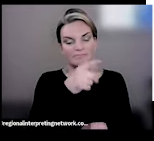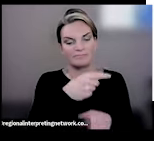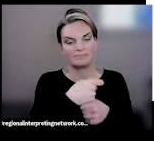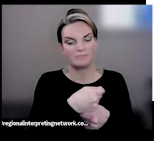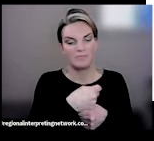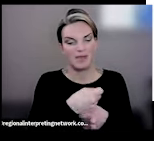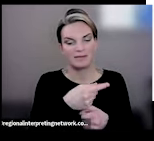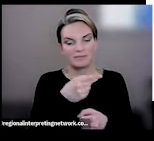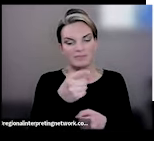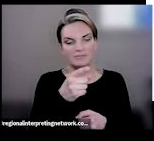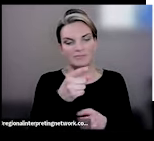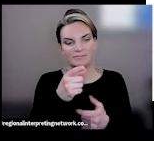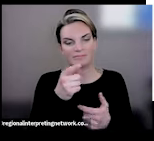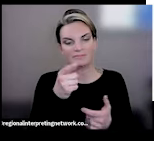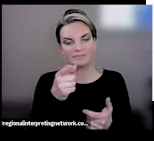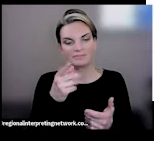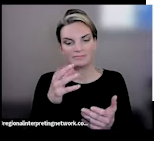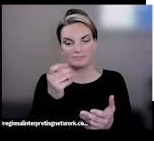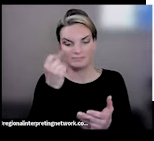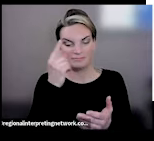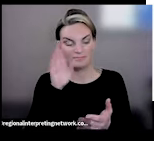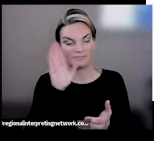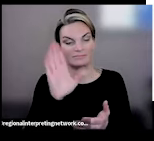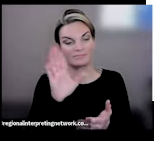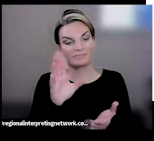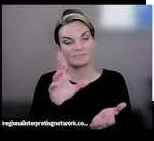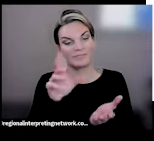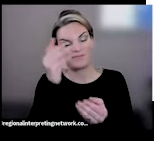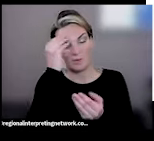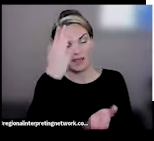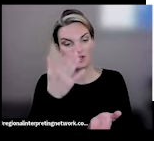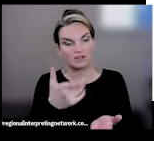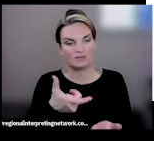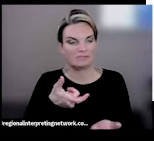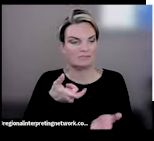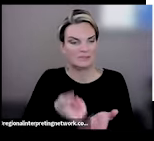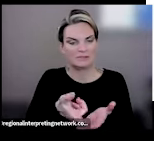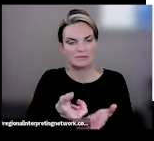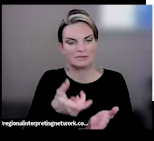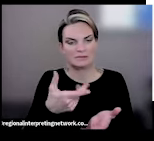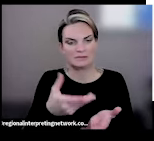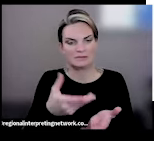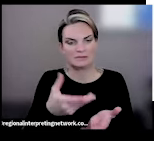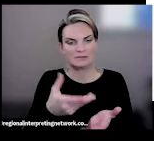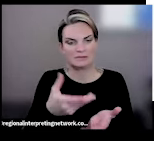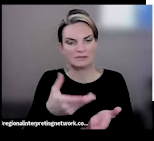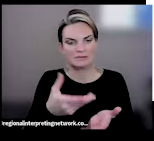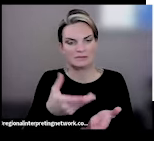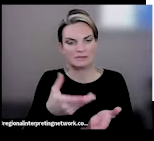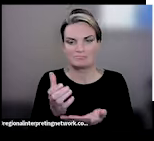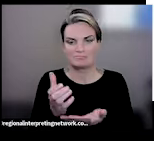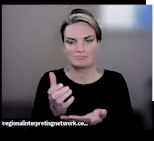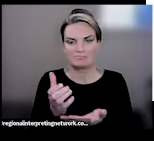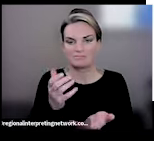might utilize language that maybe policymakers understand or some of the experts who